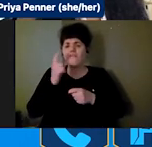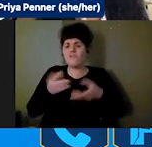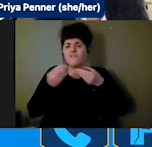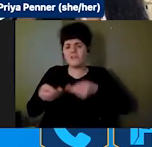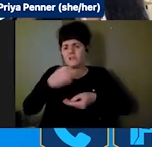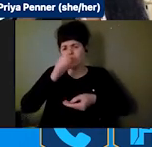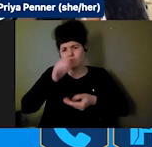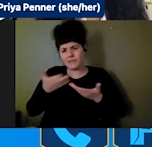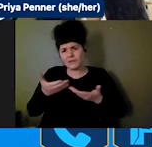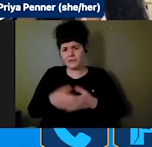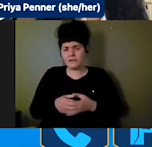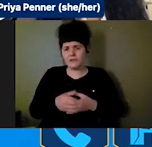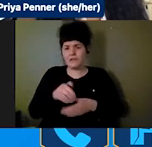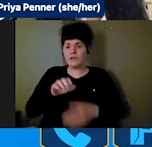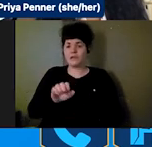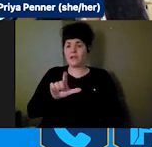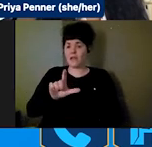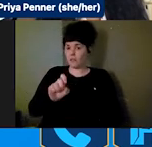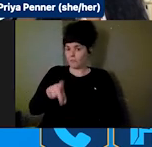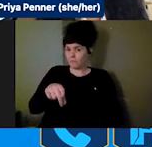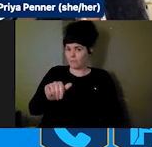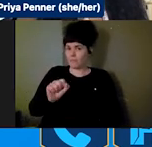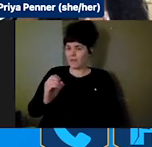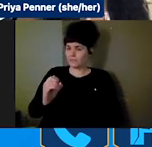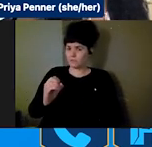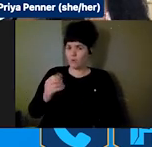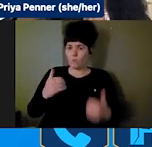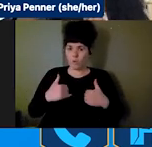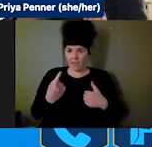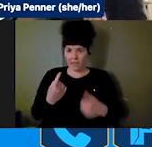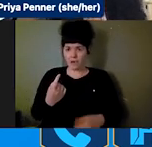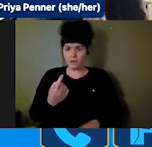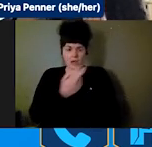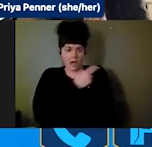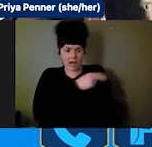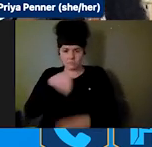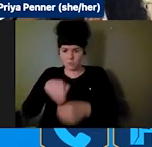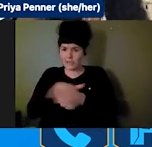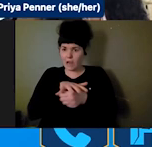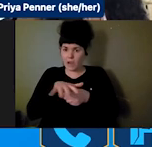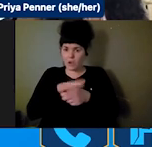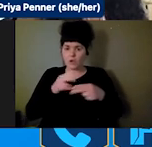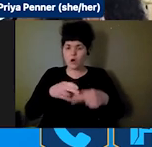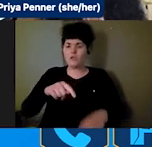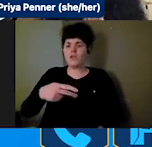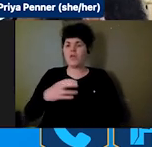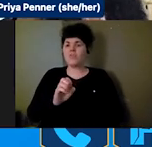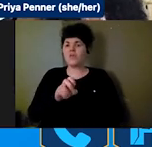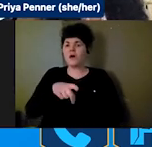there was a hospital calling an area "the pit" where they would put those they deemed would not survive and not